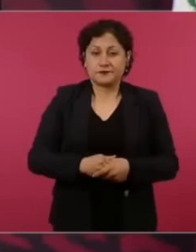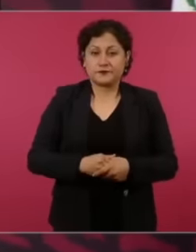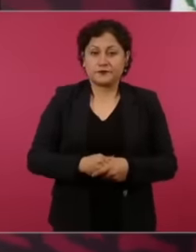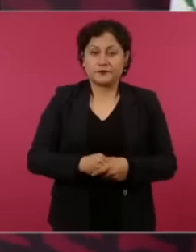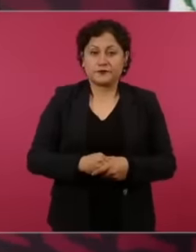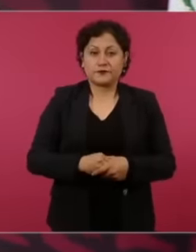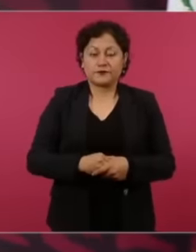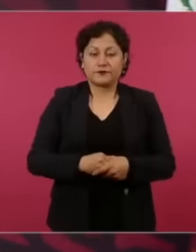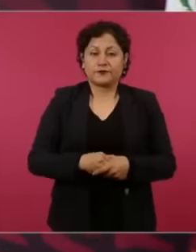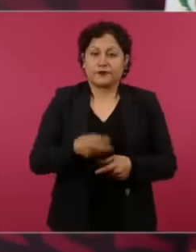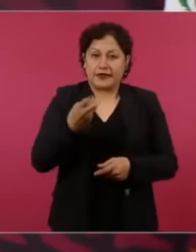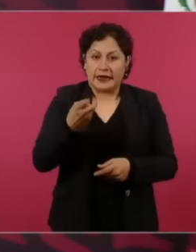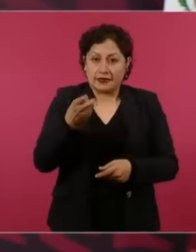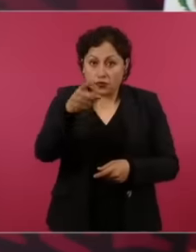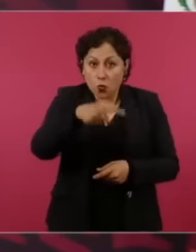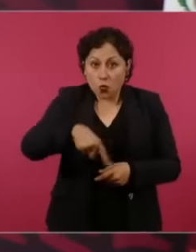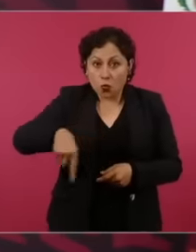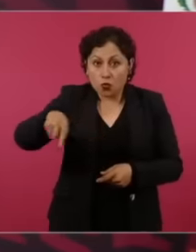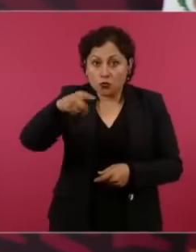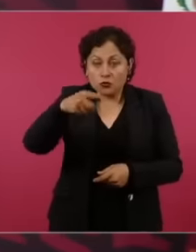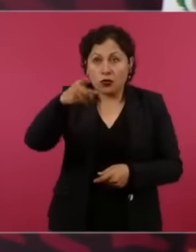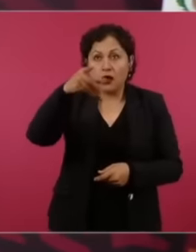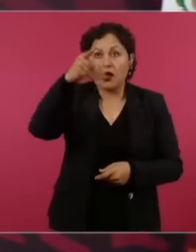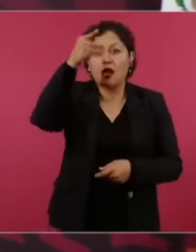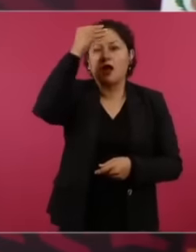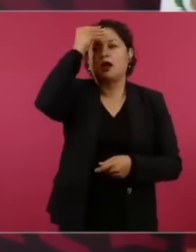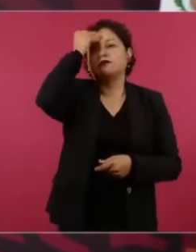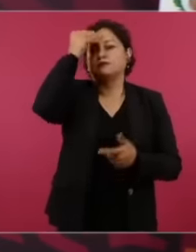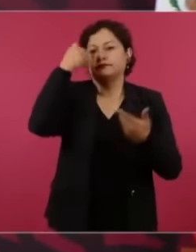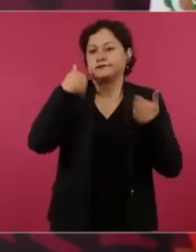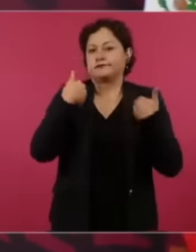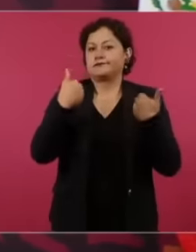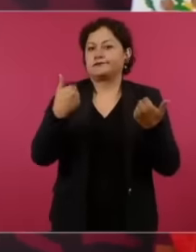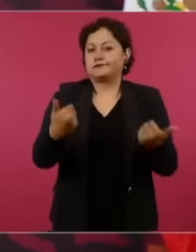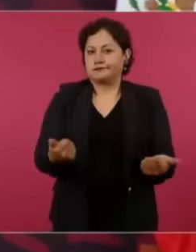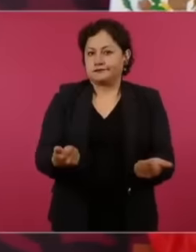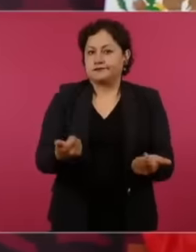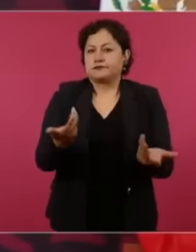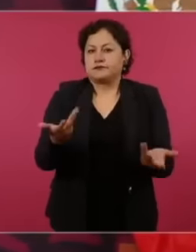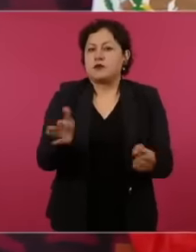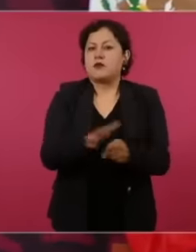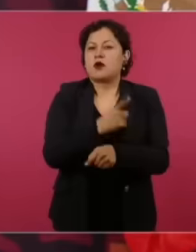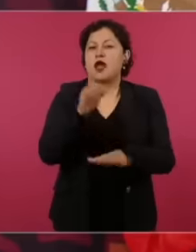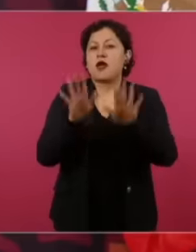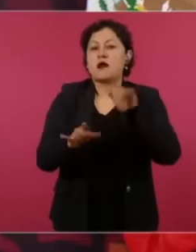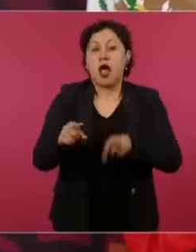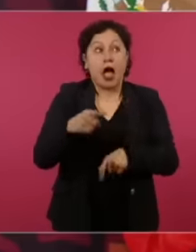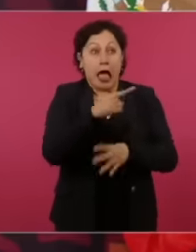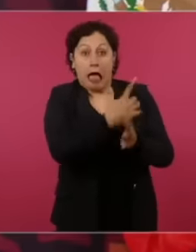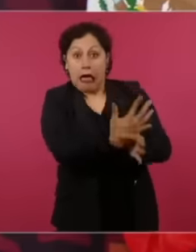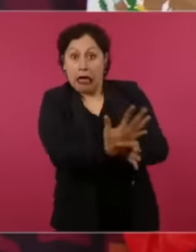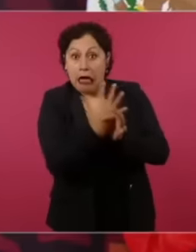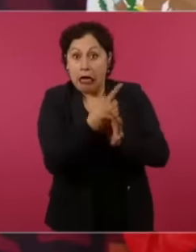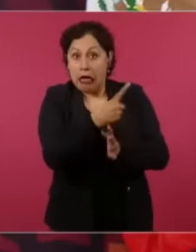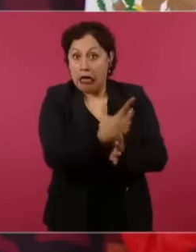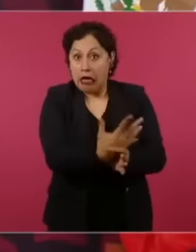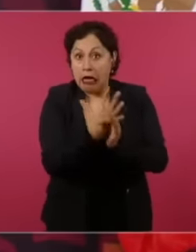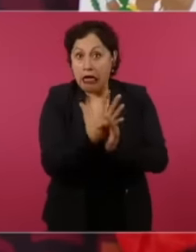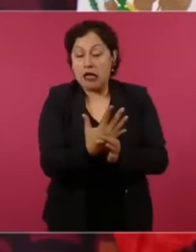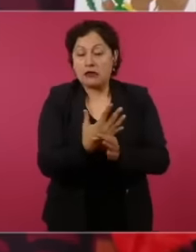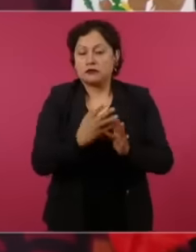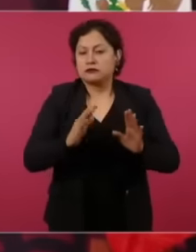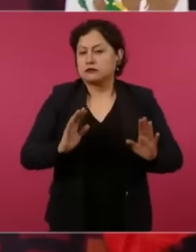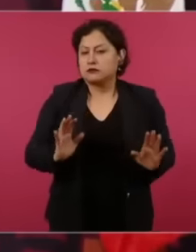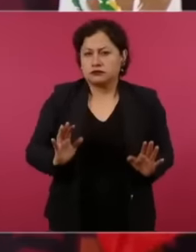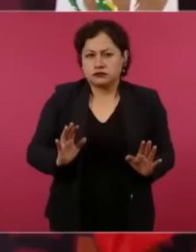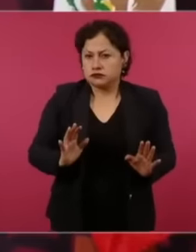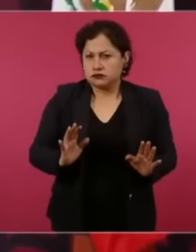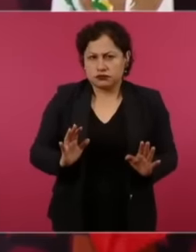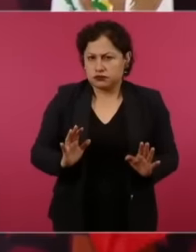into consideration that because he said it here, it's because I'm mentioning it